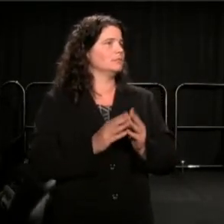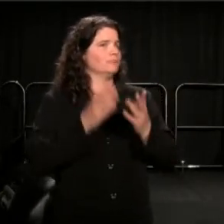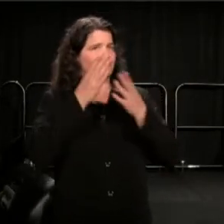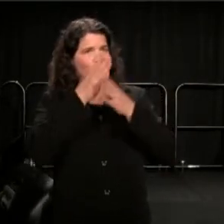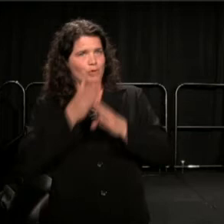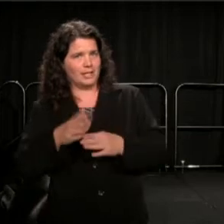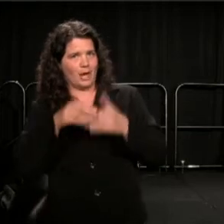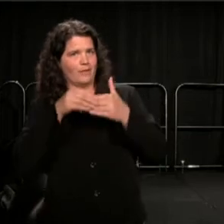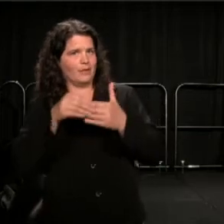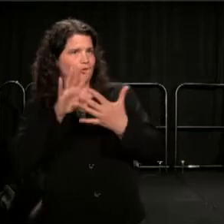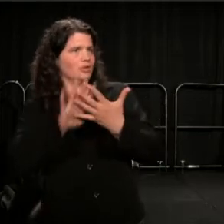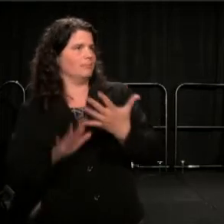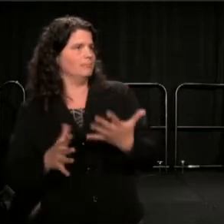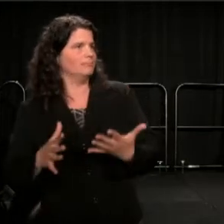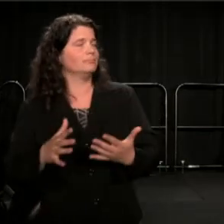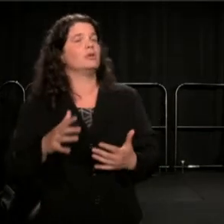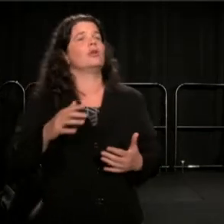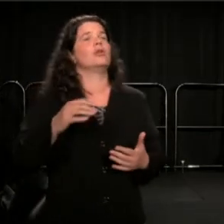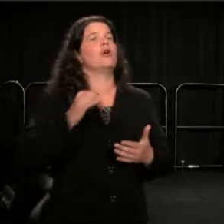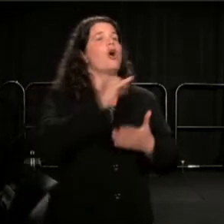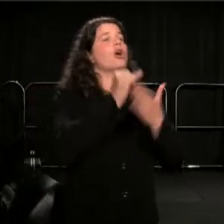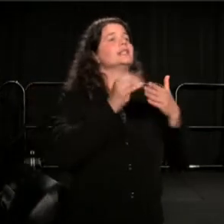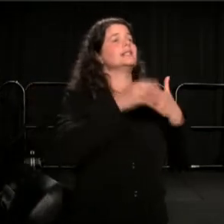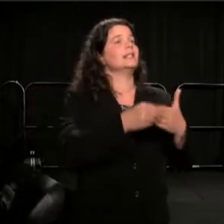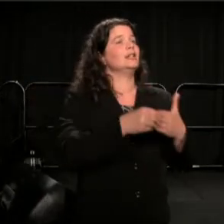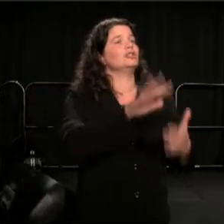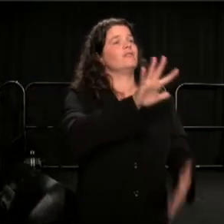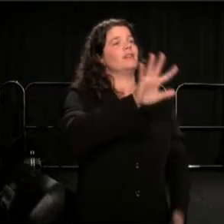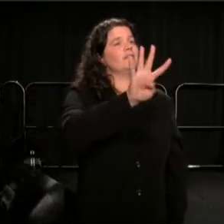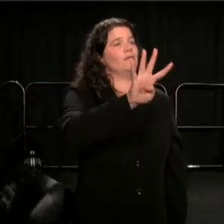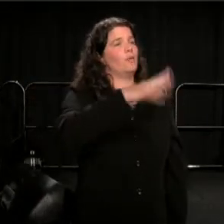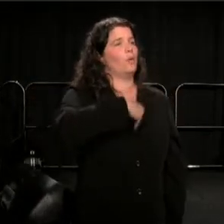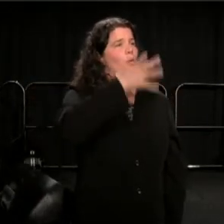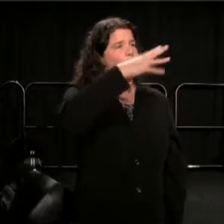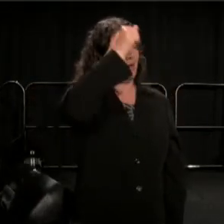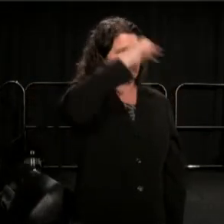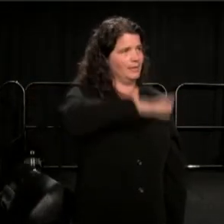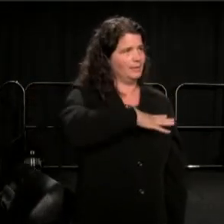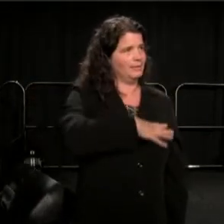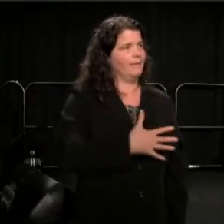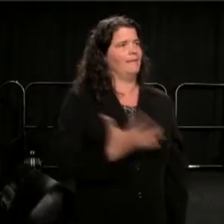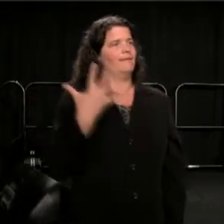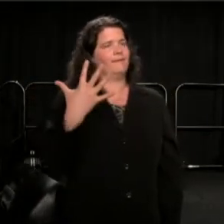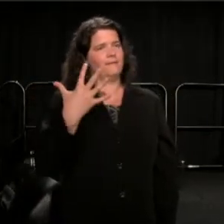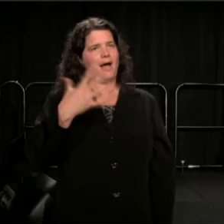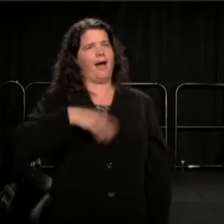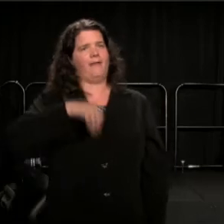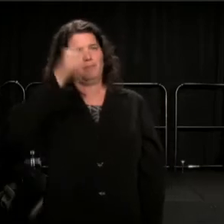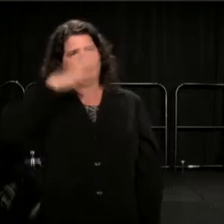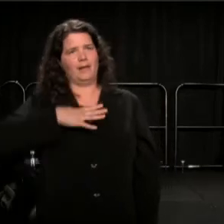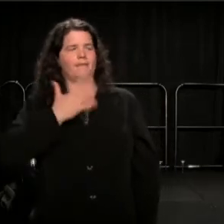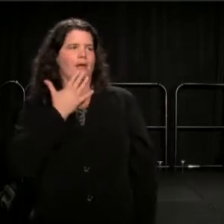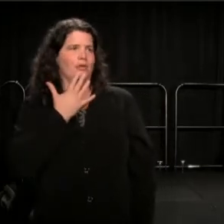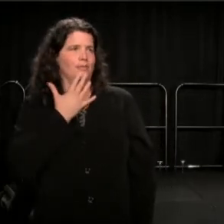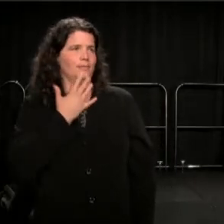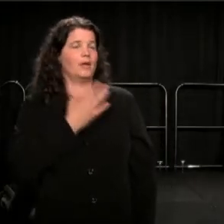Artistic Leaders: 54 white men, 5 men of color, 14 white women,